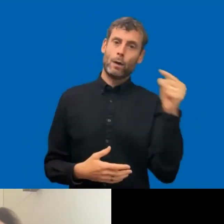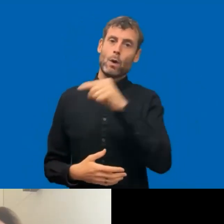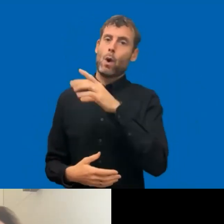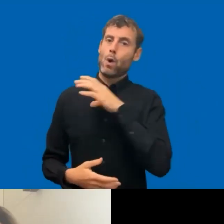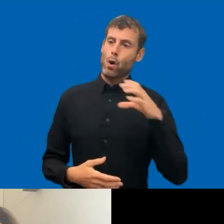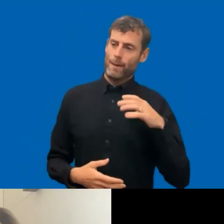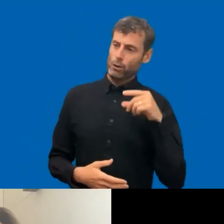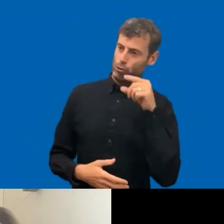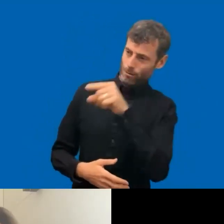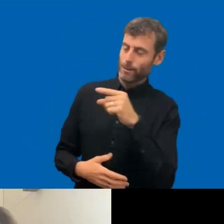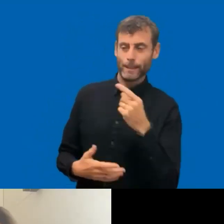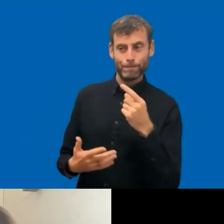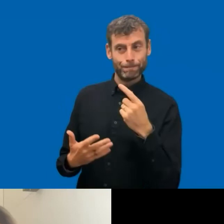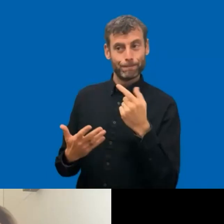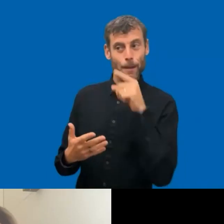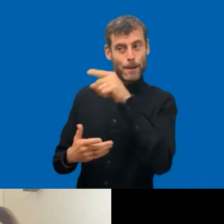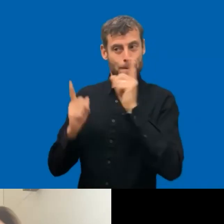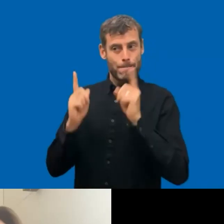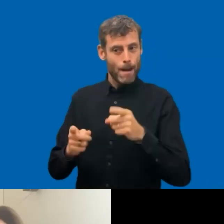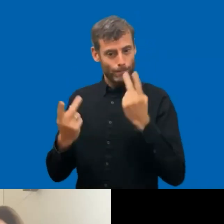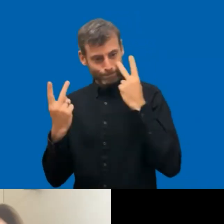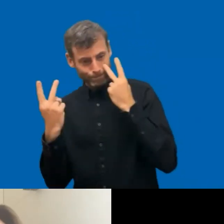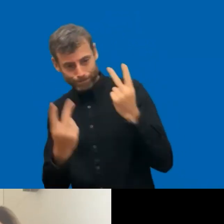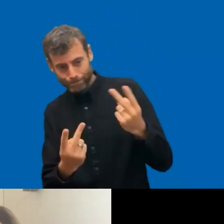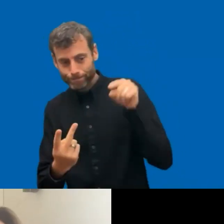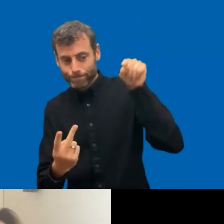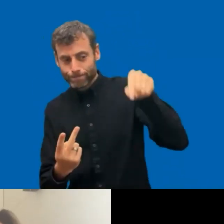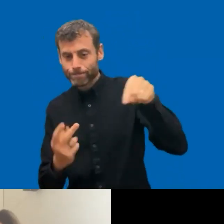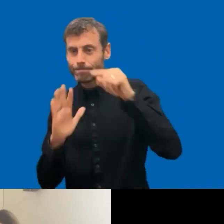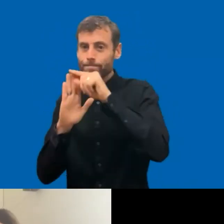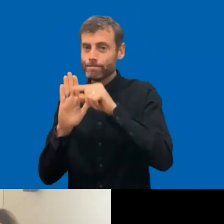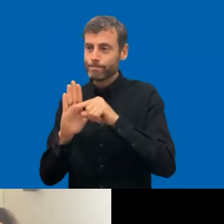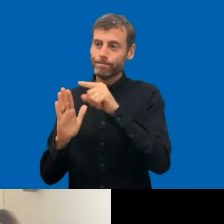So we have some questions already, but I will turn over to Malin from Norway and take the